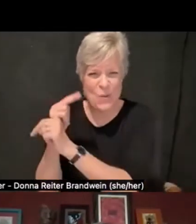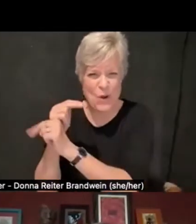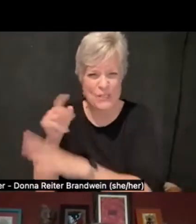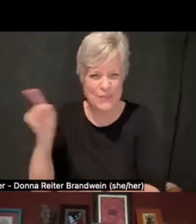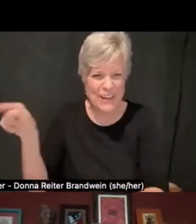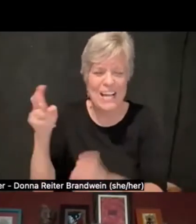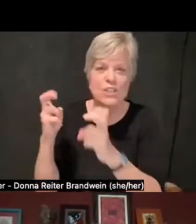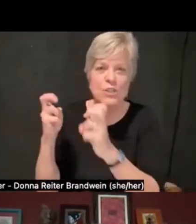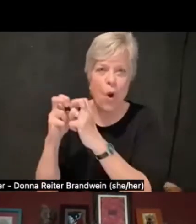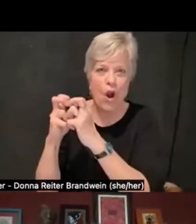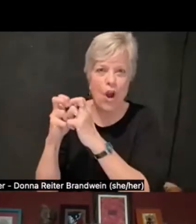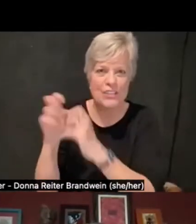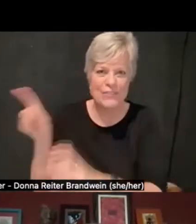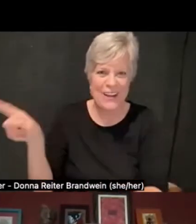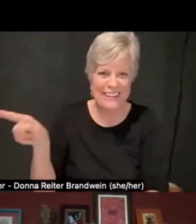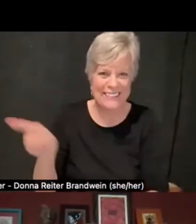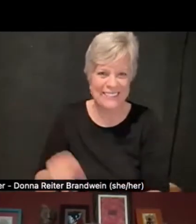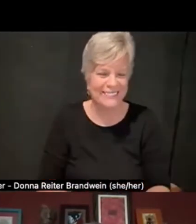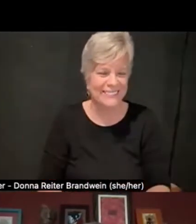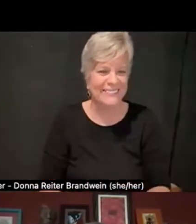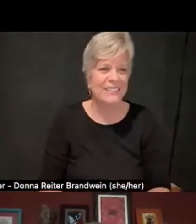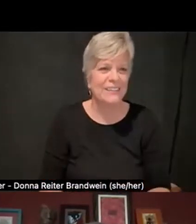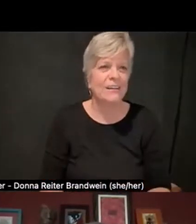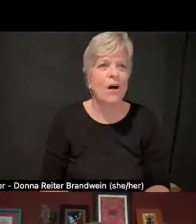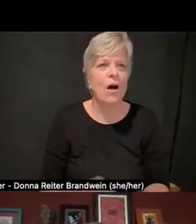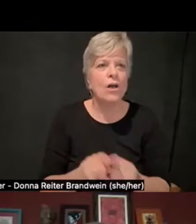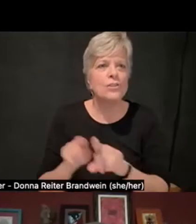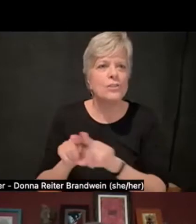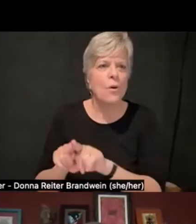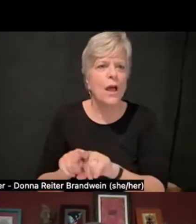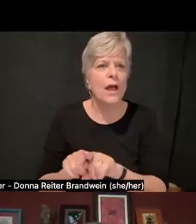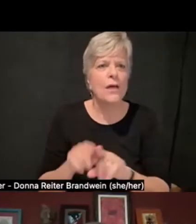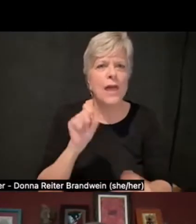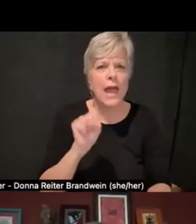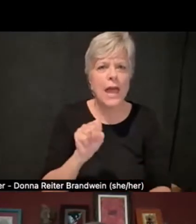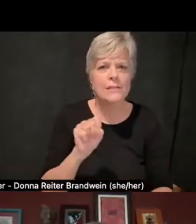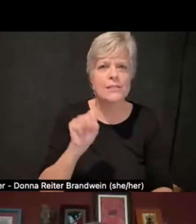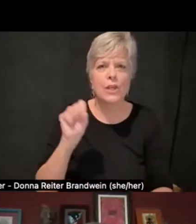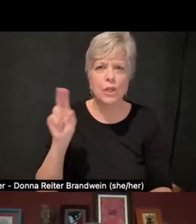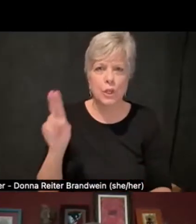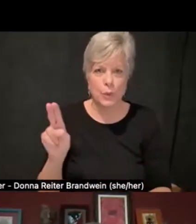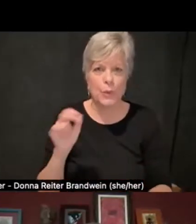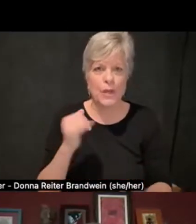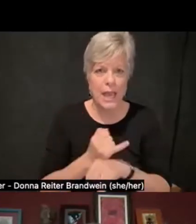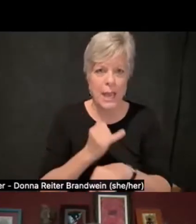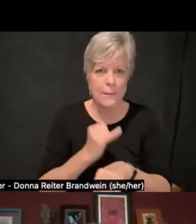at the SU campus where I was employed full-time until literally a few weeks ago,